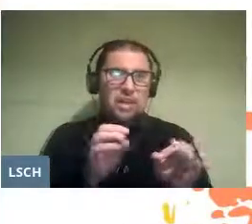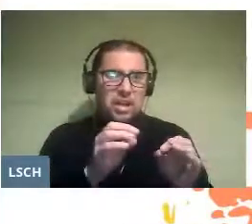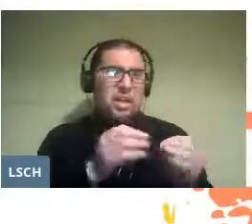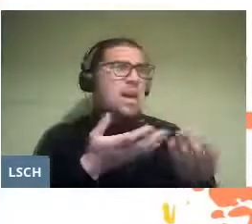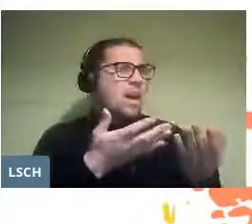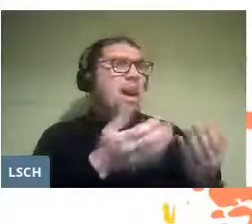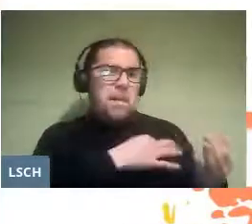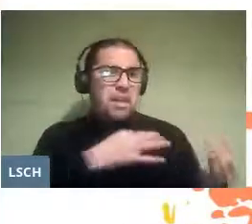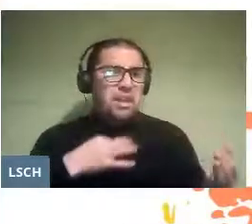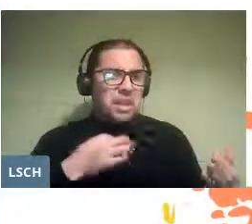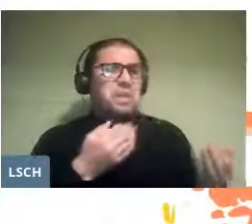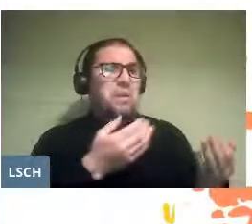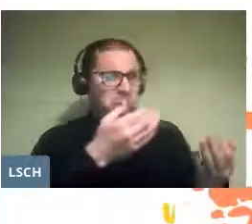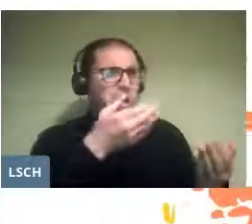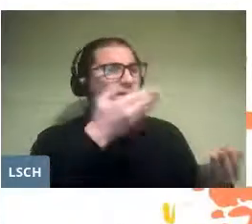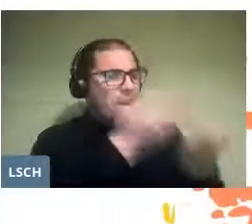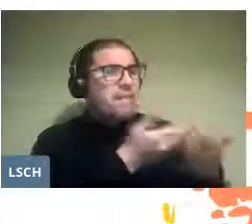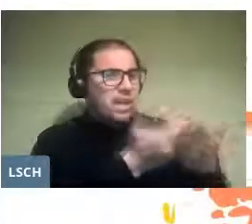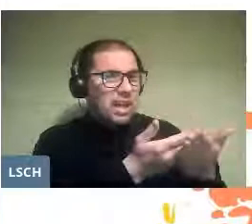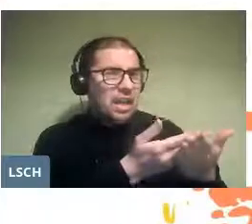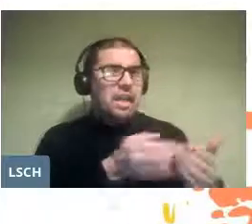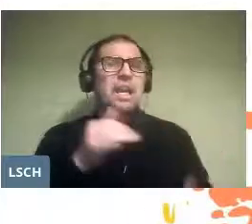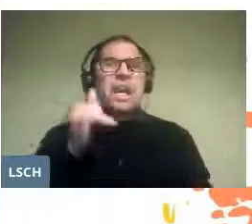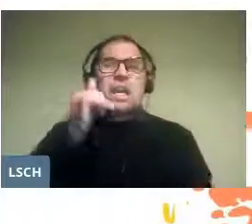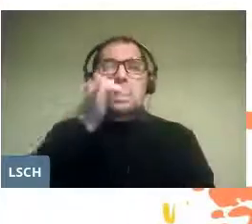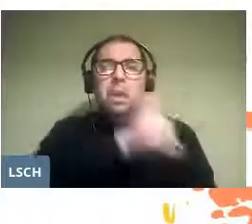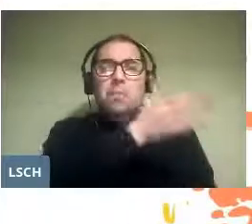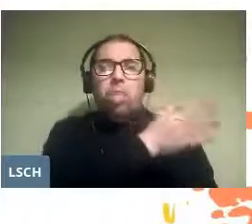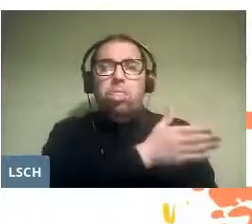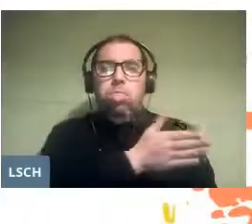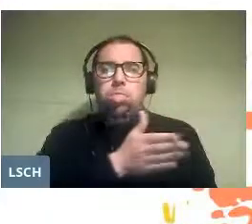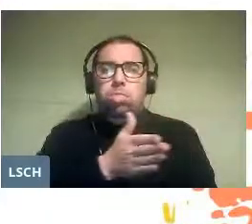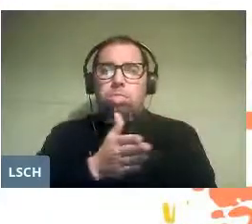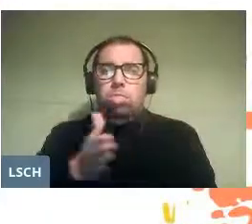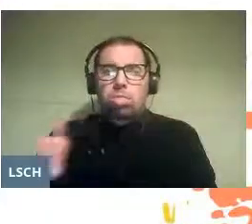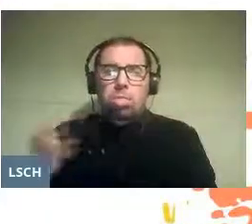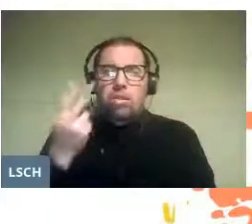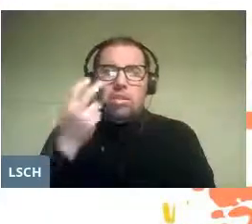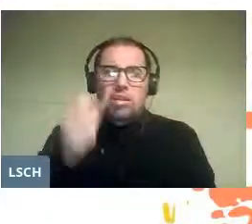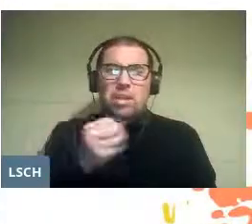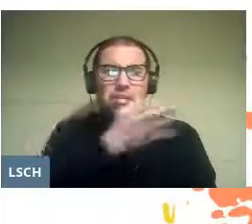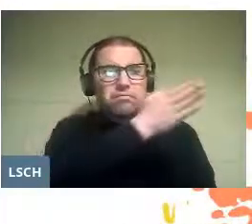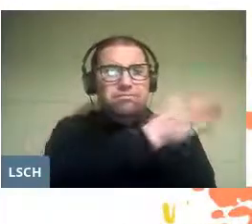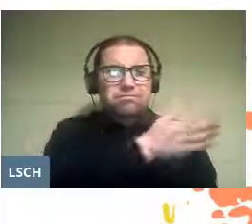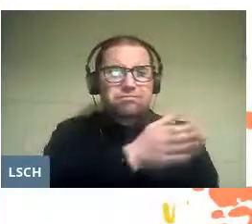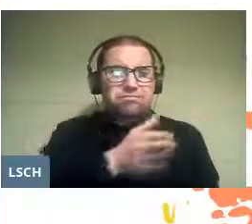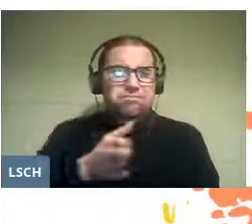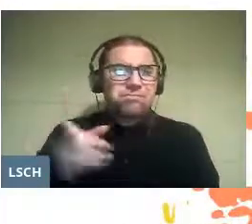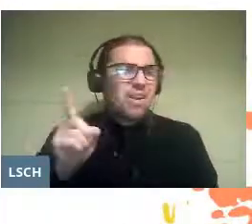that mere time in school is a factor that is as insufficient as it is